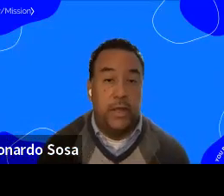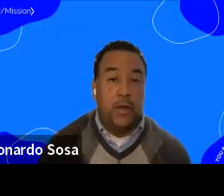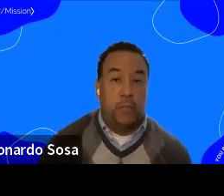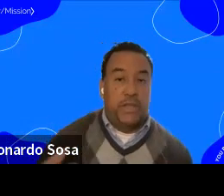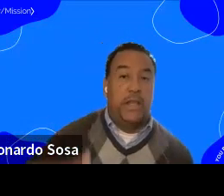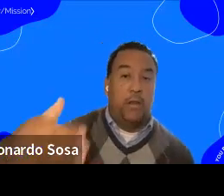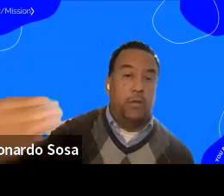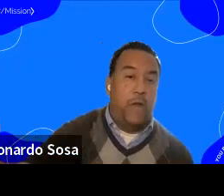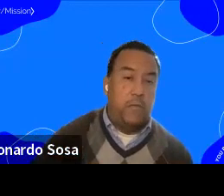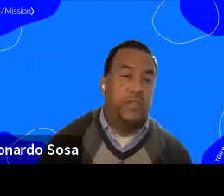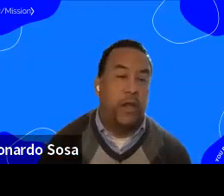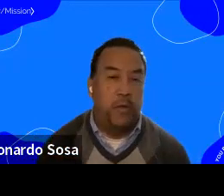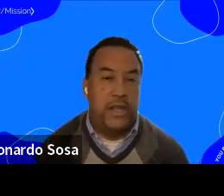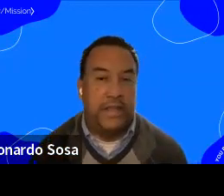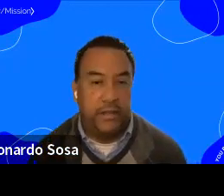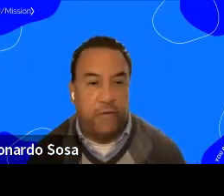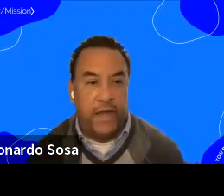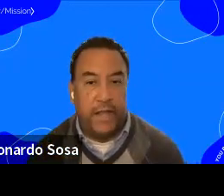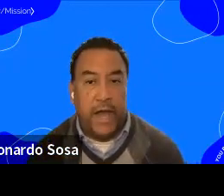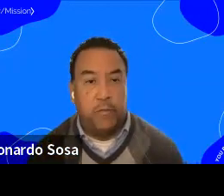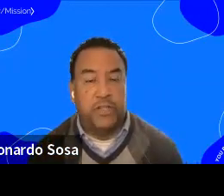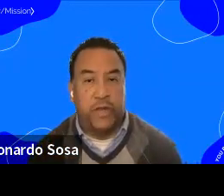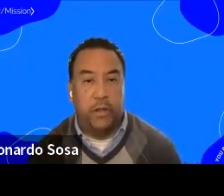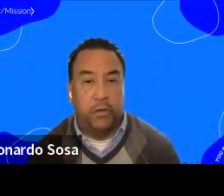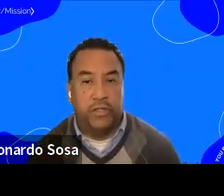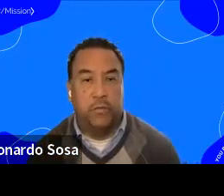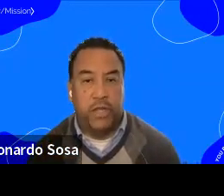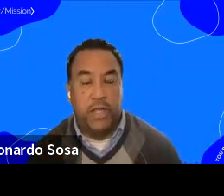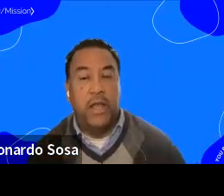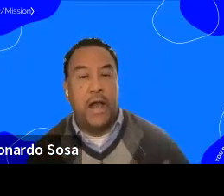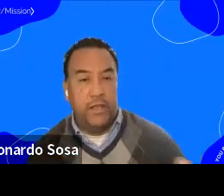But then, along the way we started, really identifying, how do we train all this community